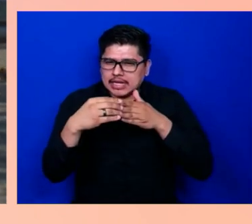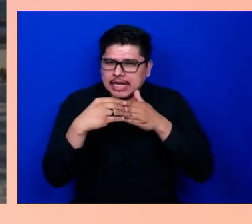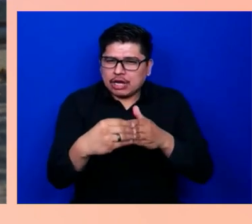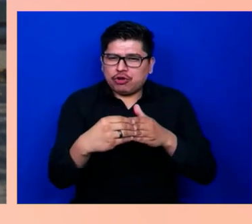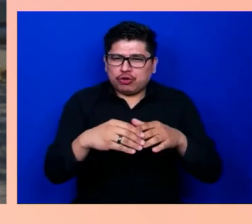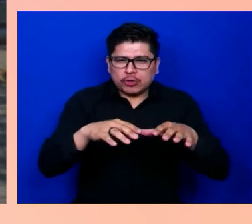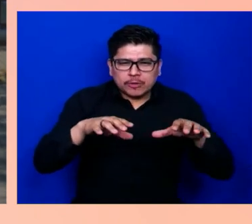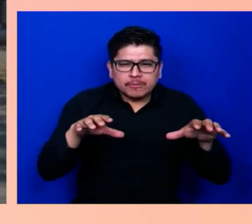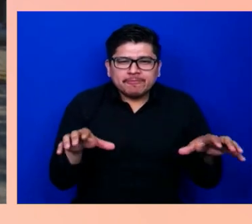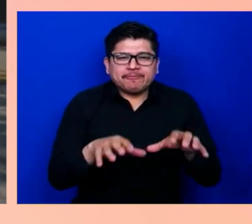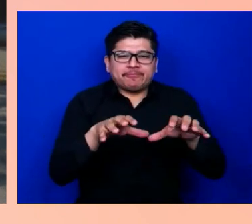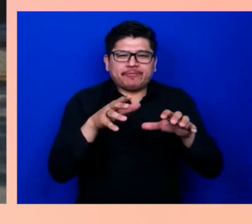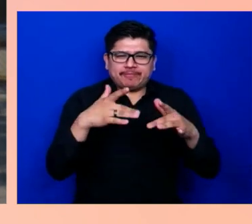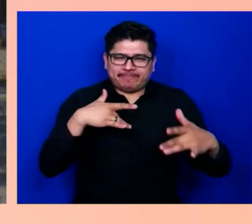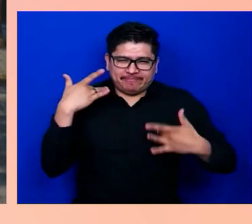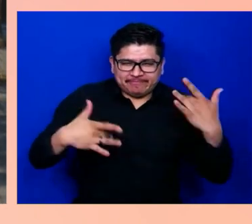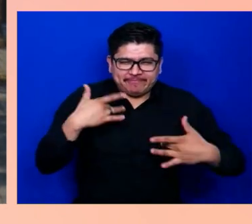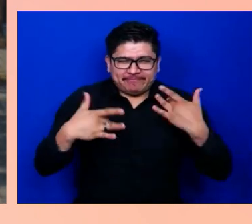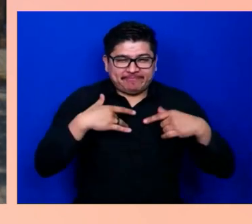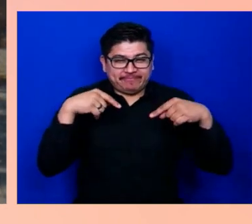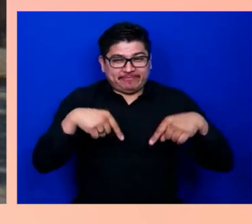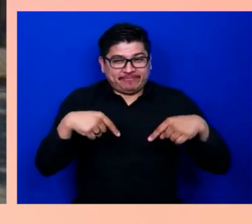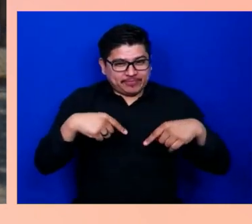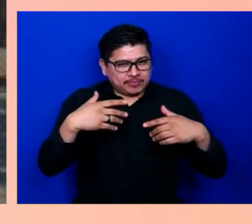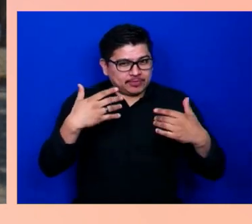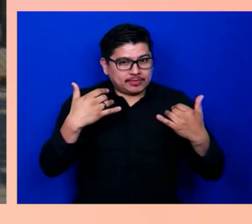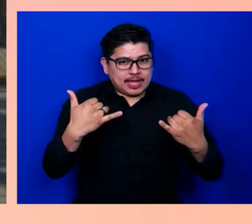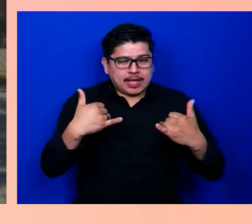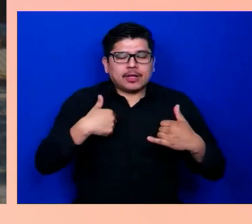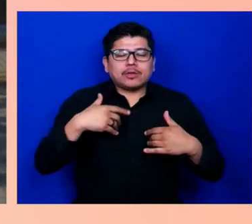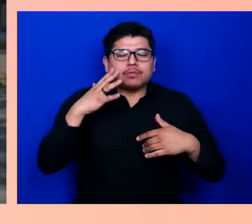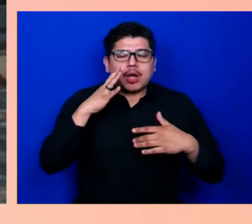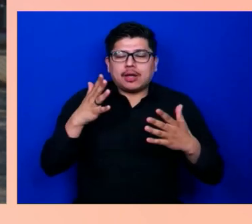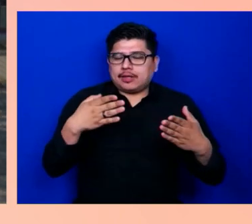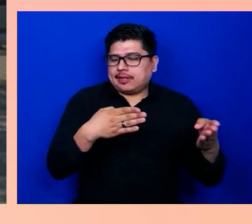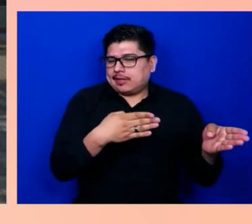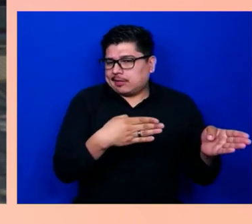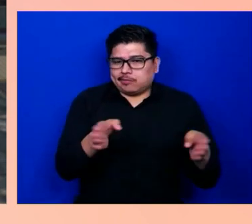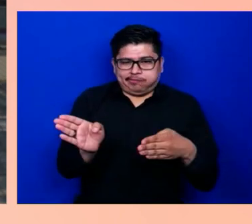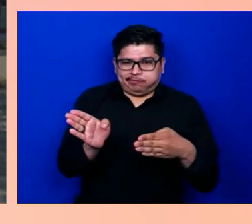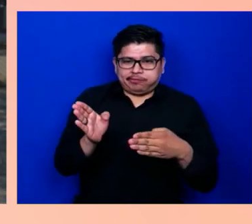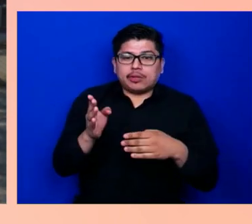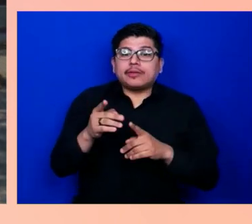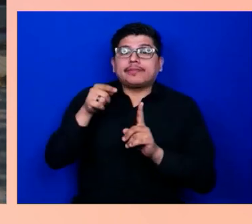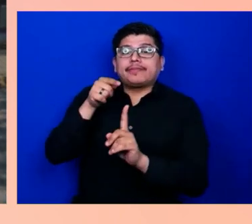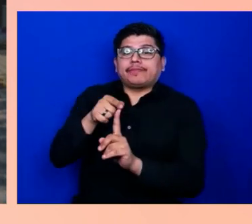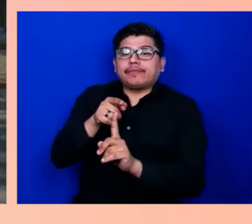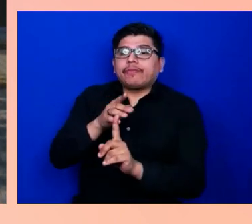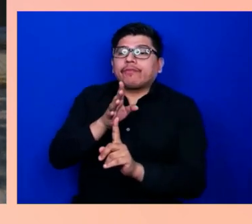but we are now going to switch gears. Voice recognition technology has empowered people with disabilities to engage with